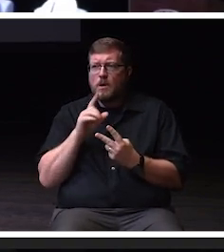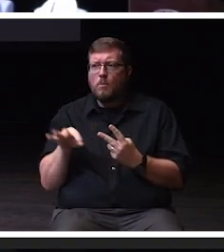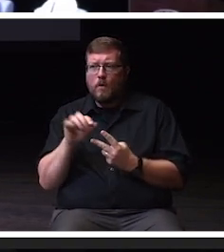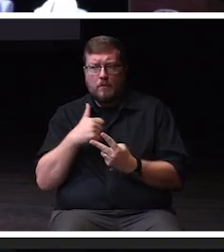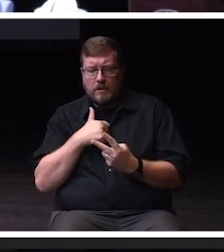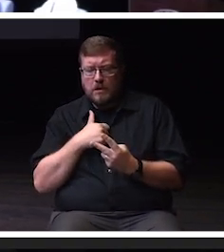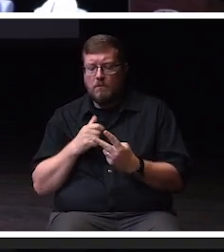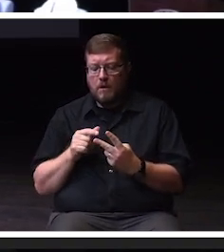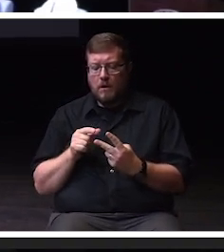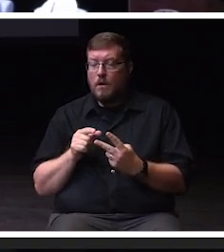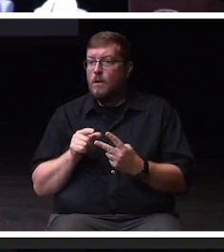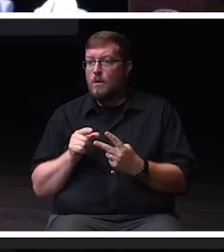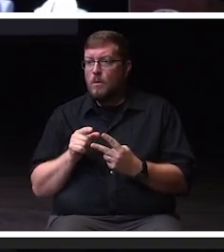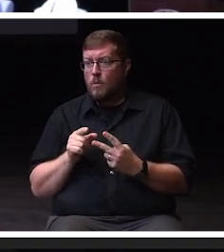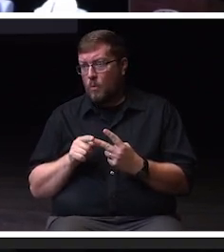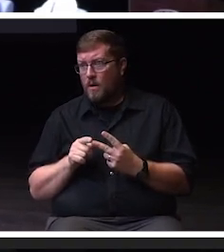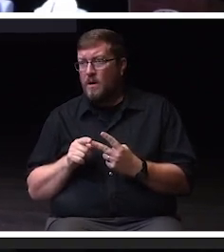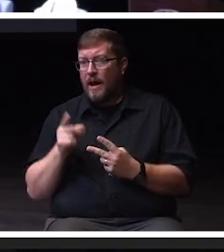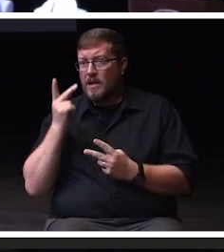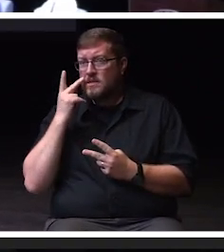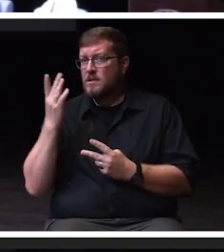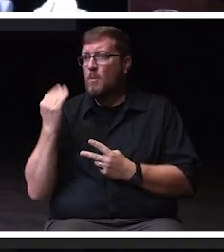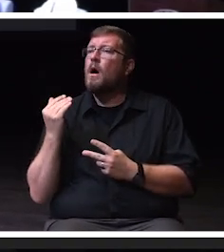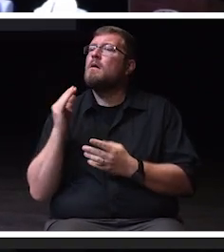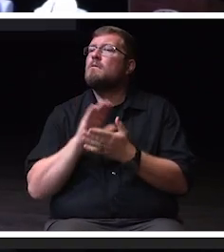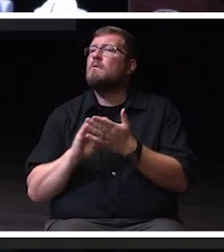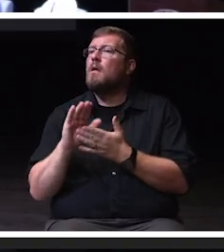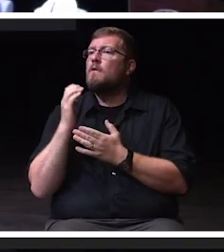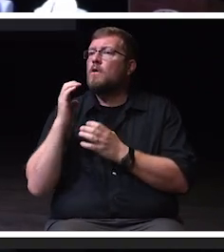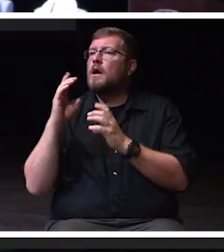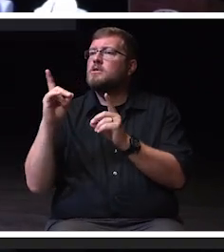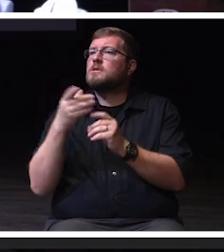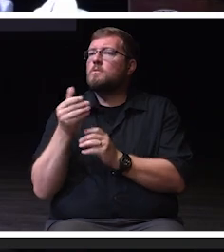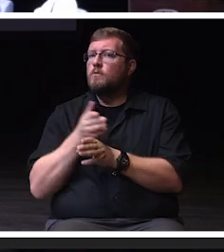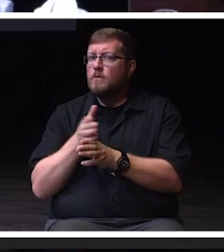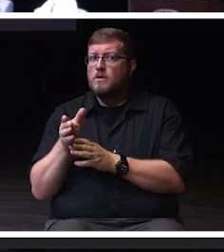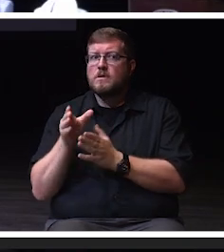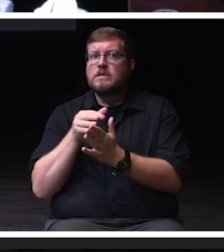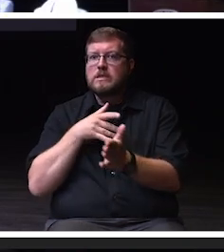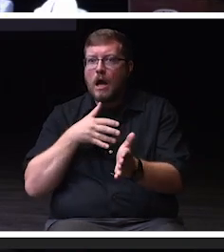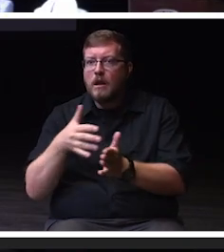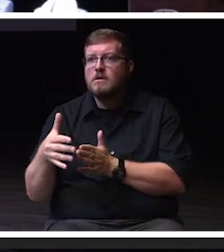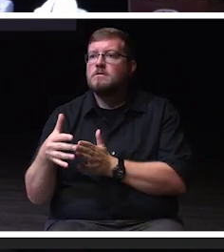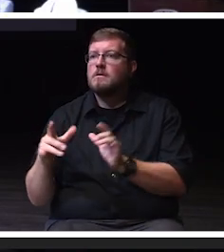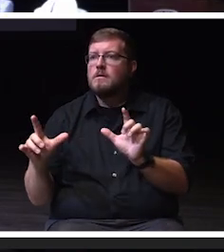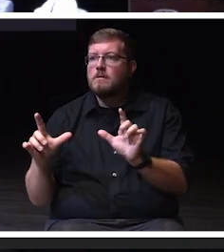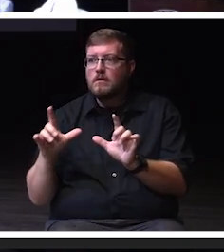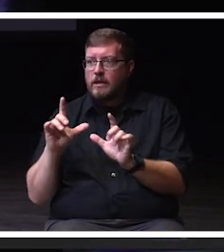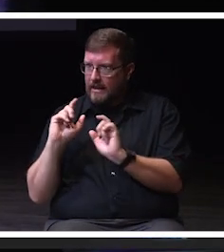I can see why the College of Education and and Professional Studies licensed the most teachers here in Wisconsin.